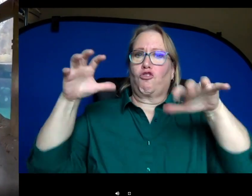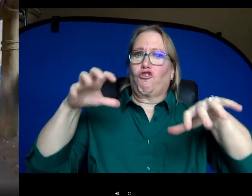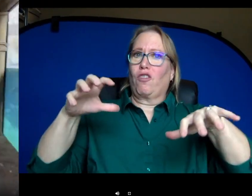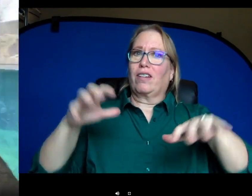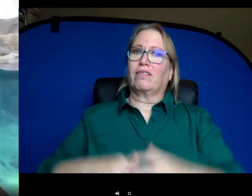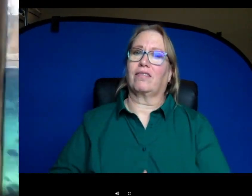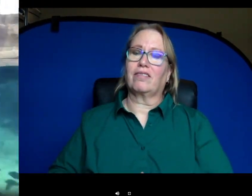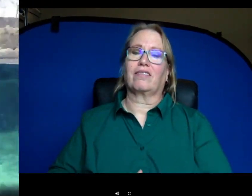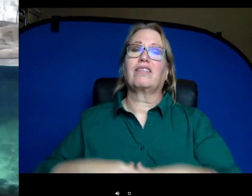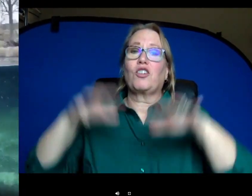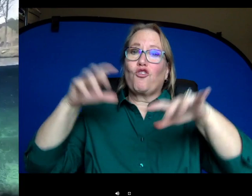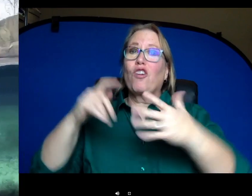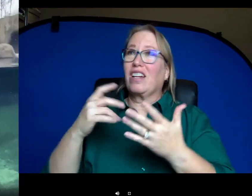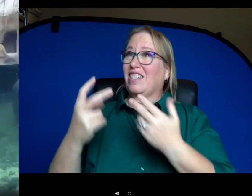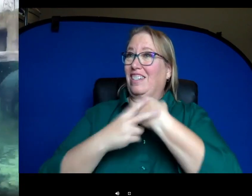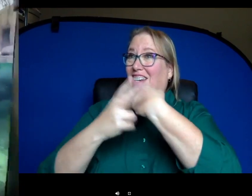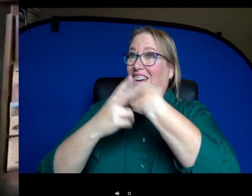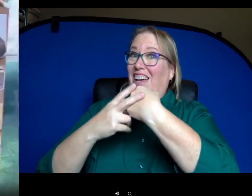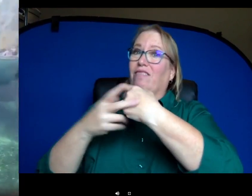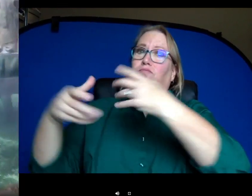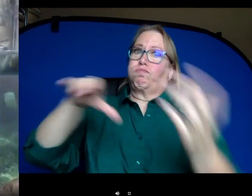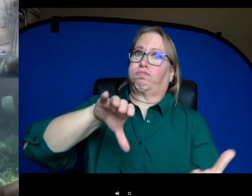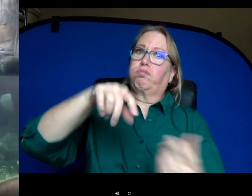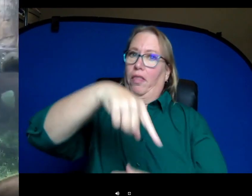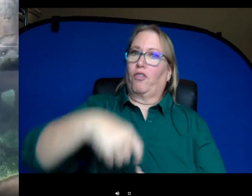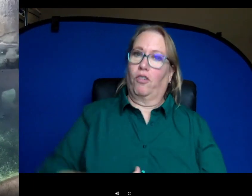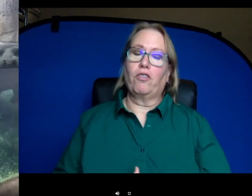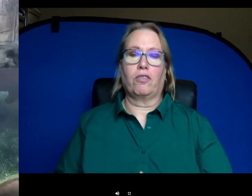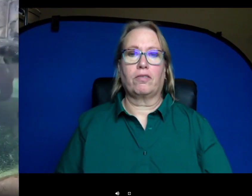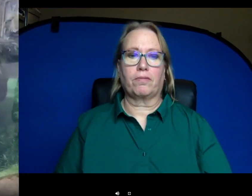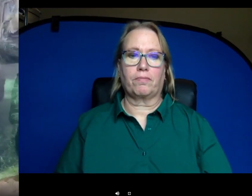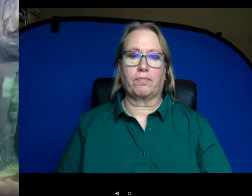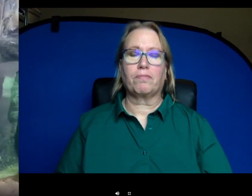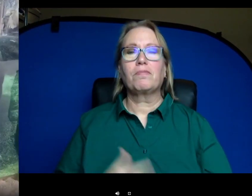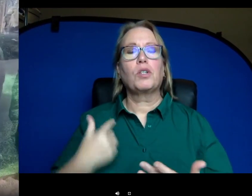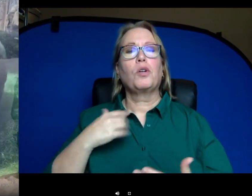water in uh it's all recycled rain water which is part of our our mission here